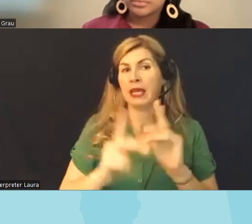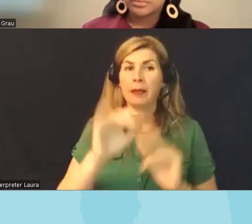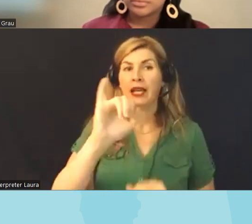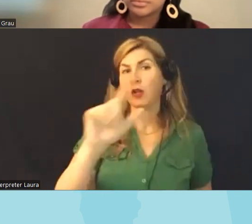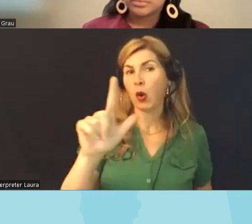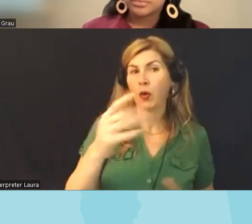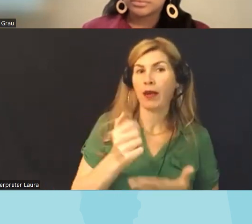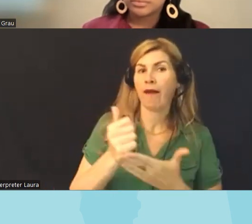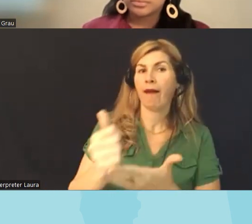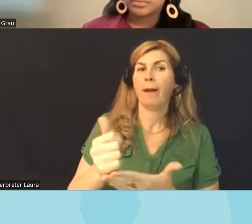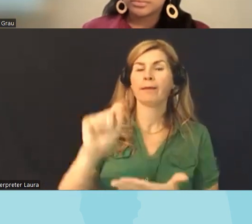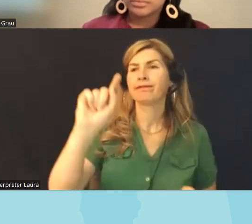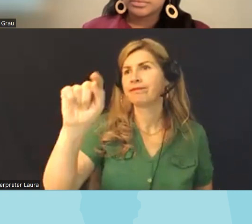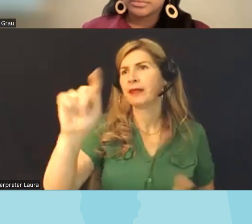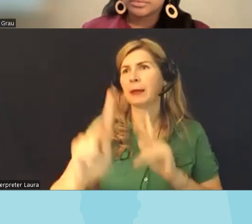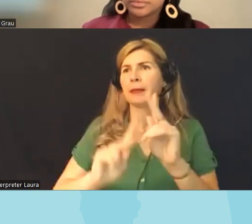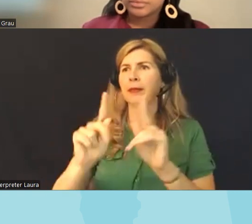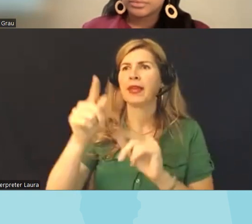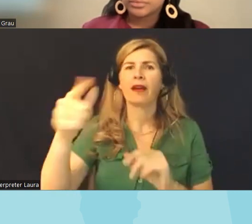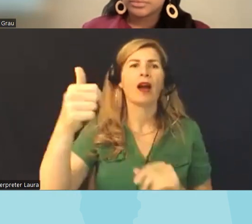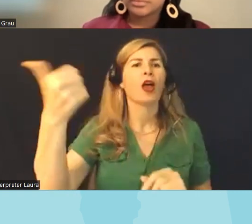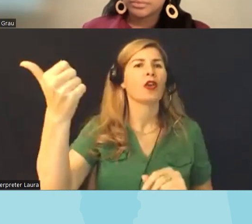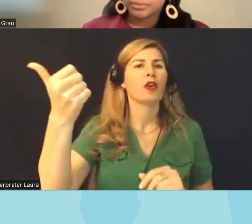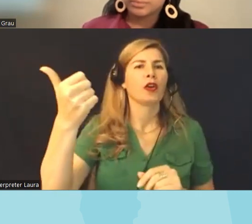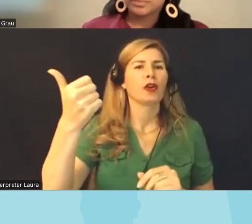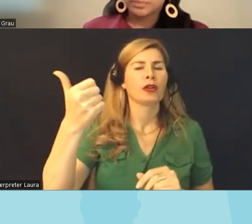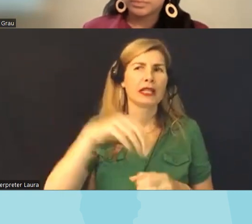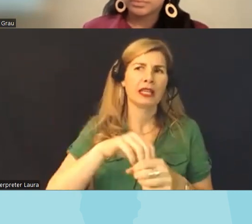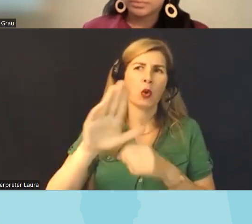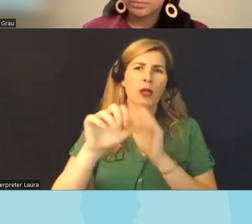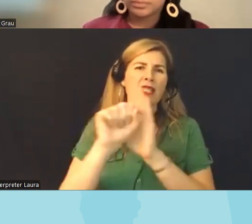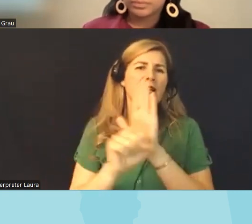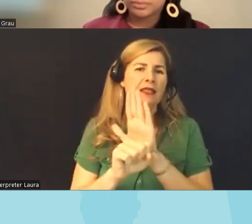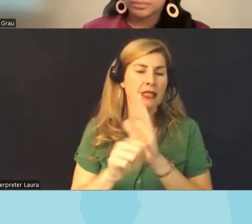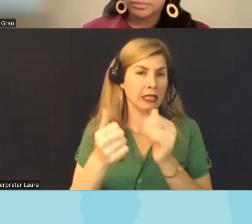help some of um some folks in other um in your in your states does anyone have any thoughts about